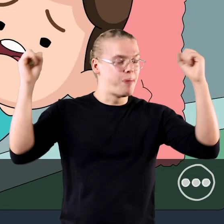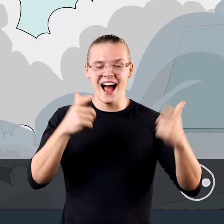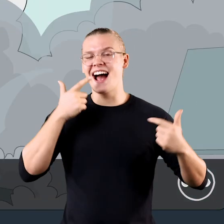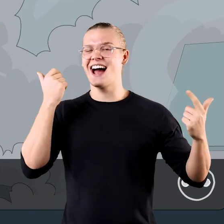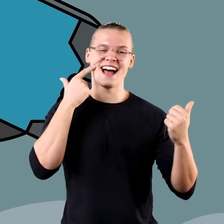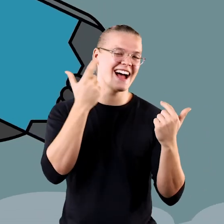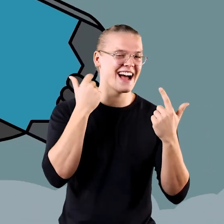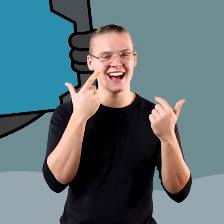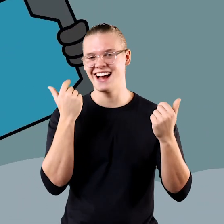[screams]